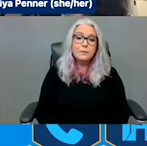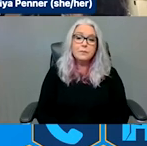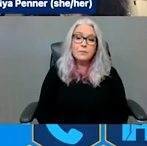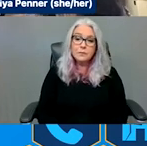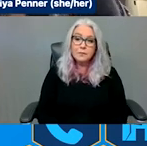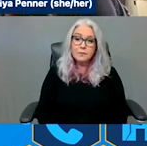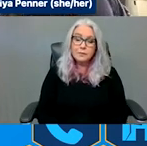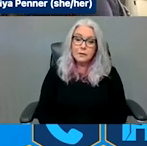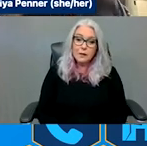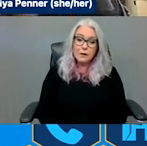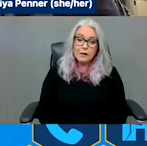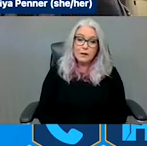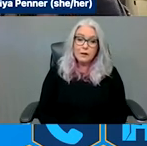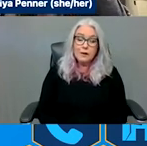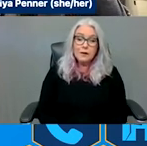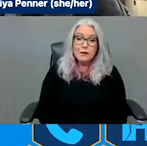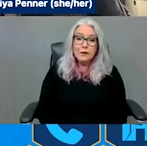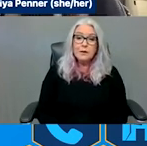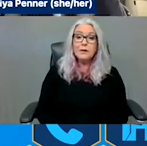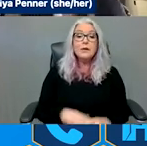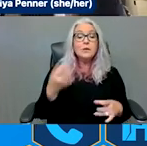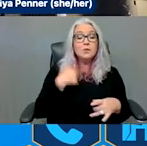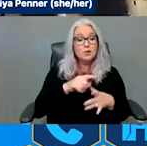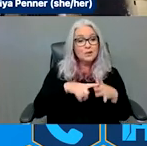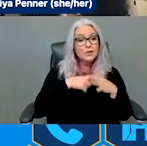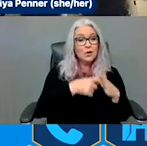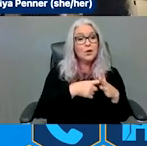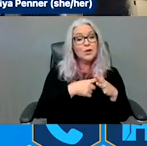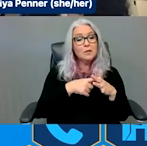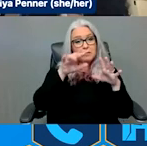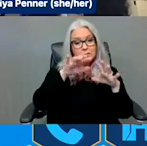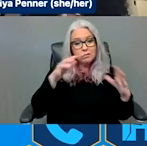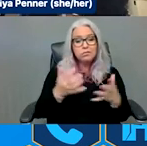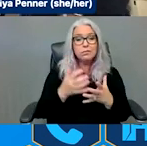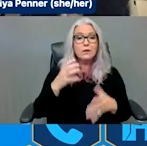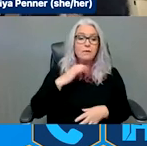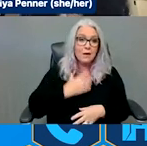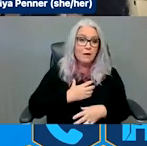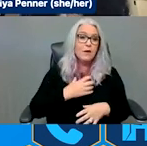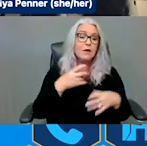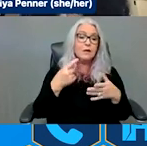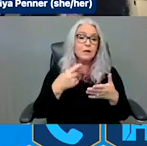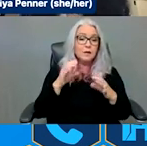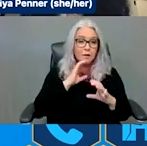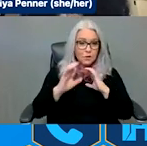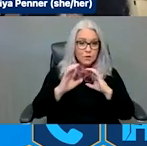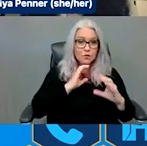bulk of our conversation is preventing institutionalization in emergency management. Some of